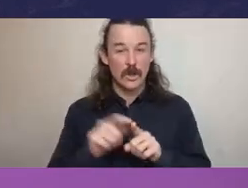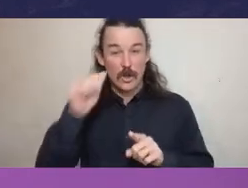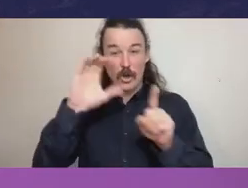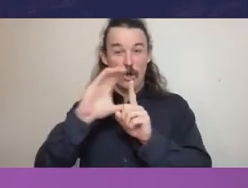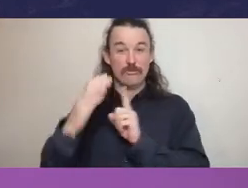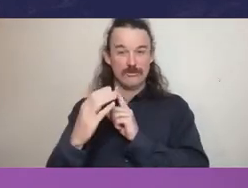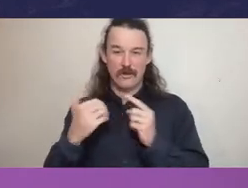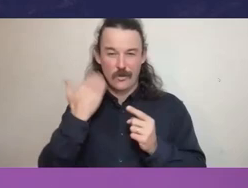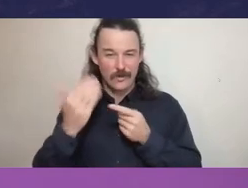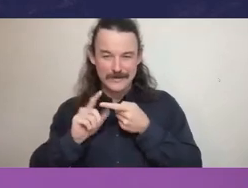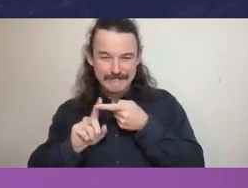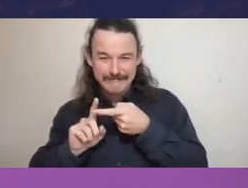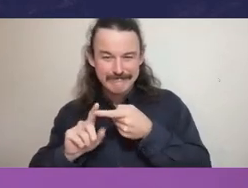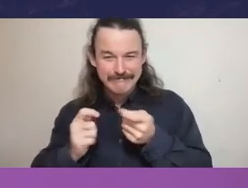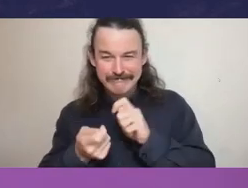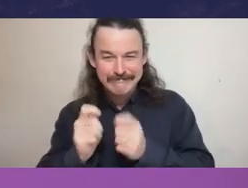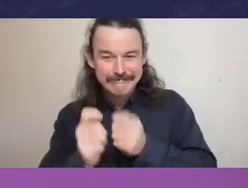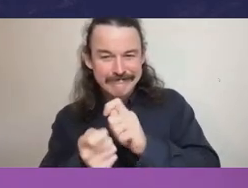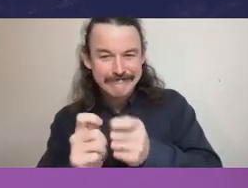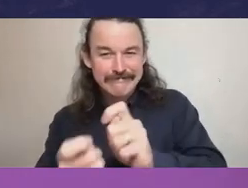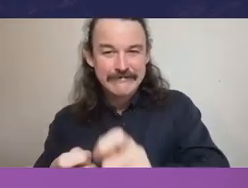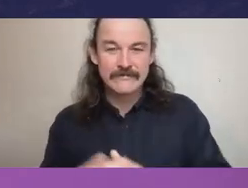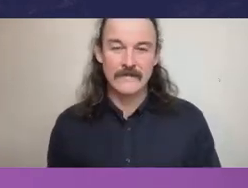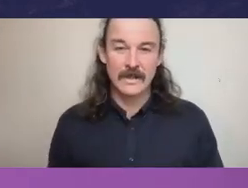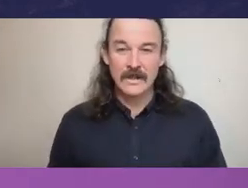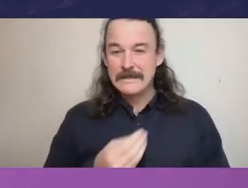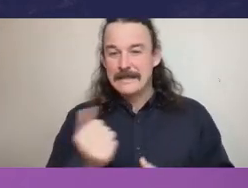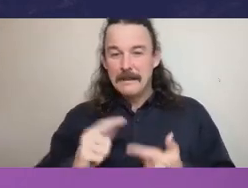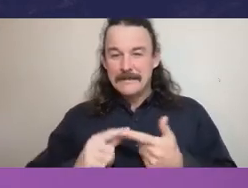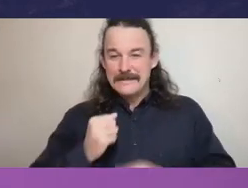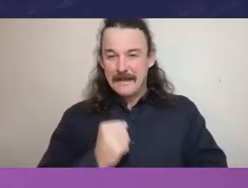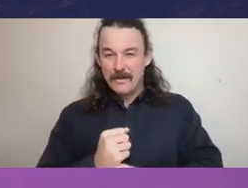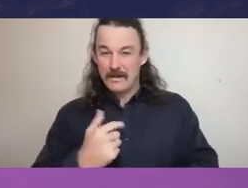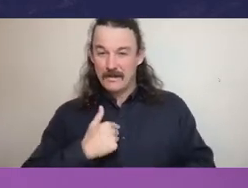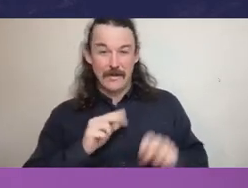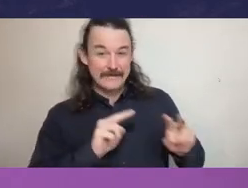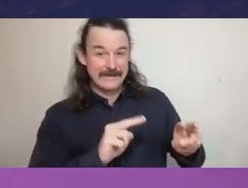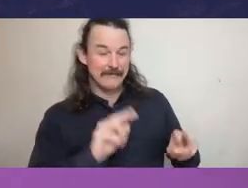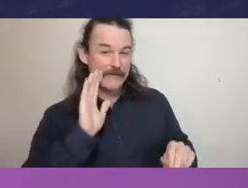the less controversial examples from some of my reports and I am only going to be referring to published reports today.